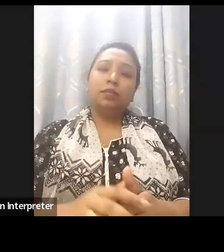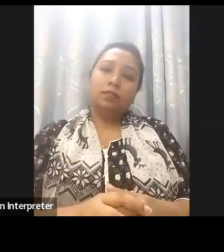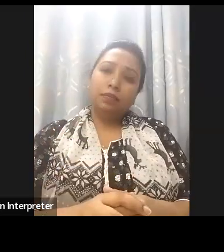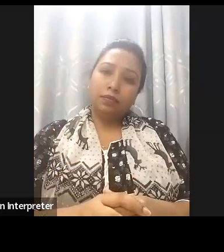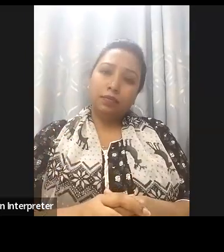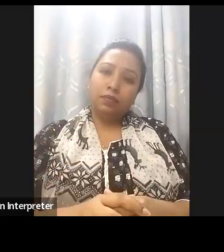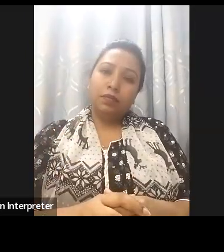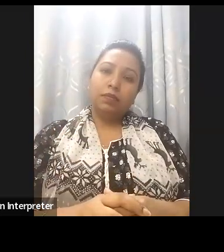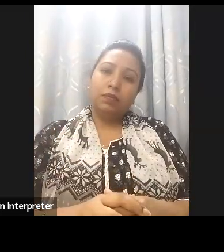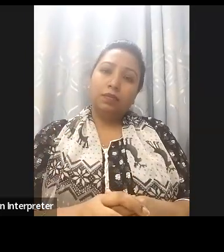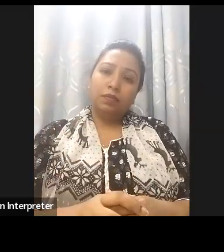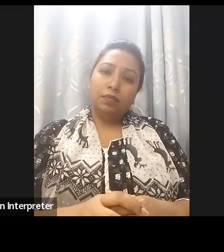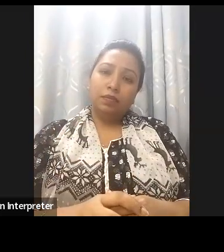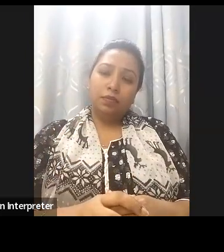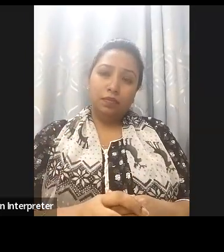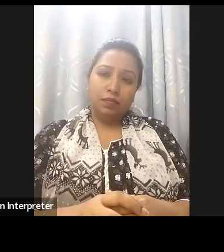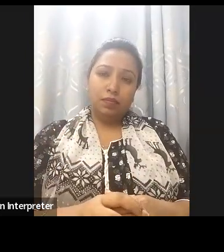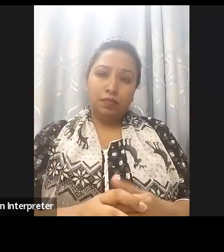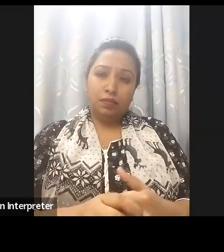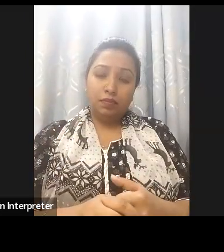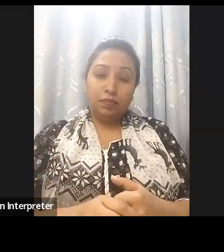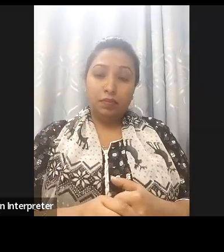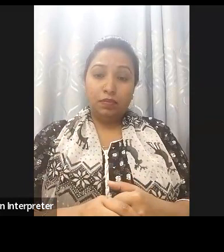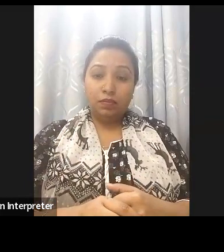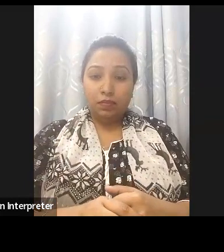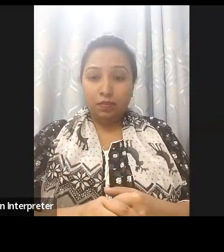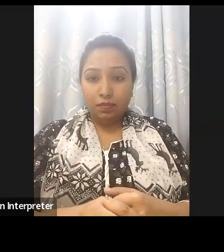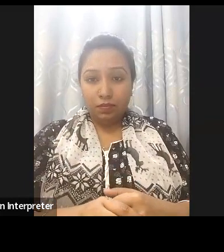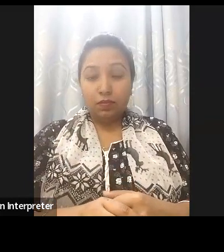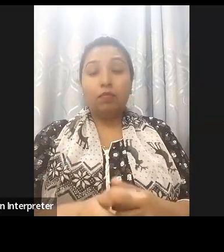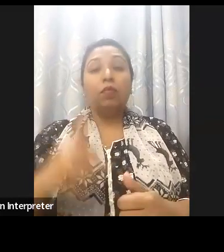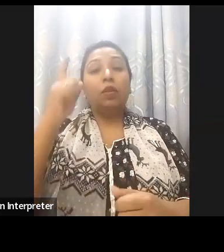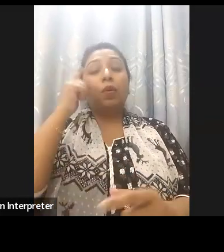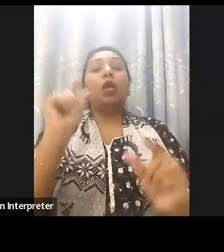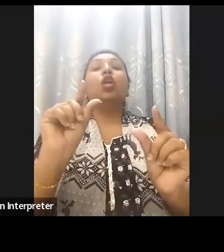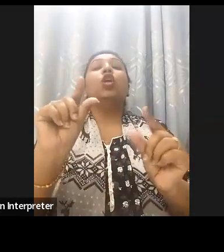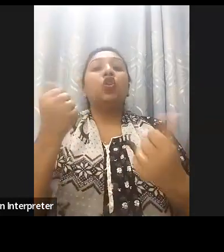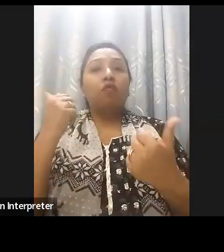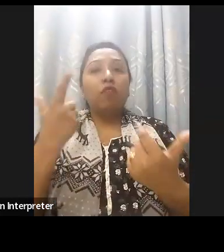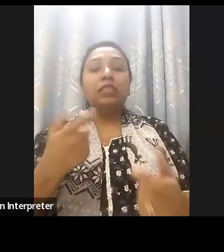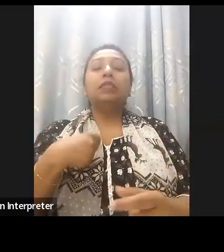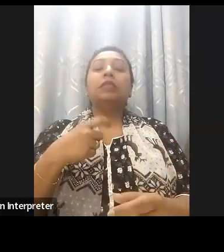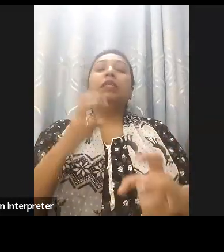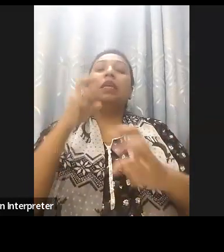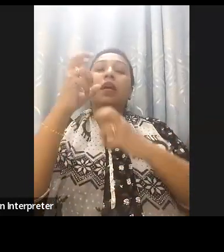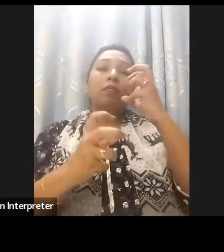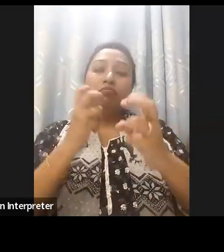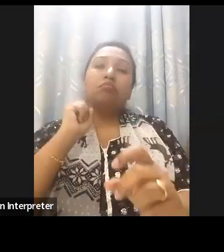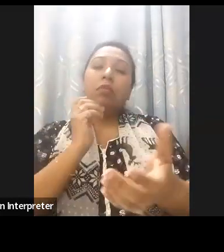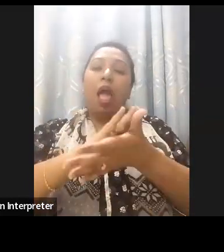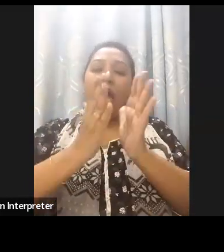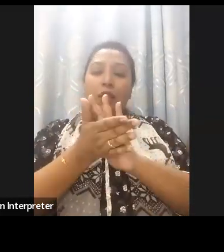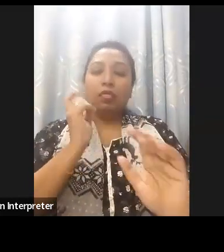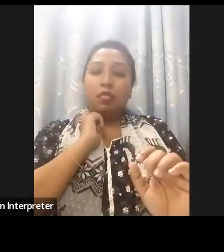is is included in universities and Vocational training programs in the country .